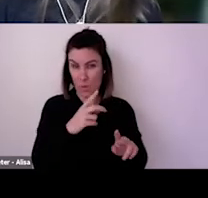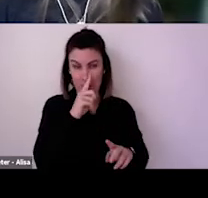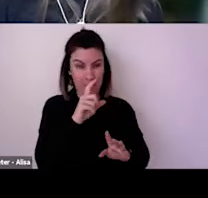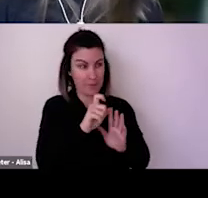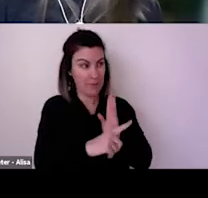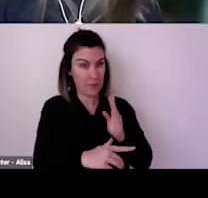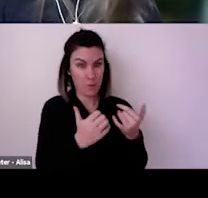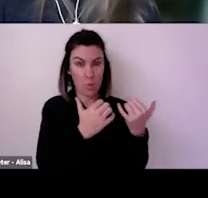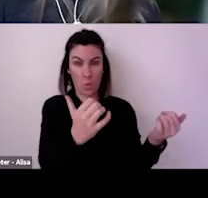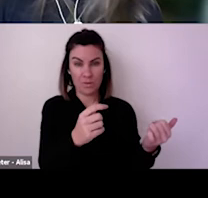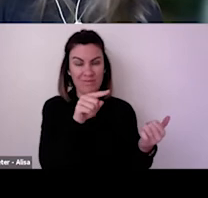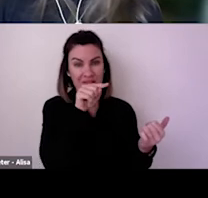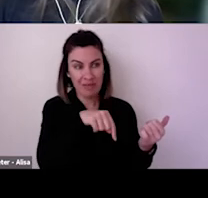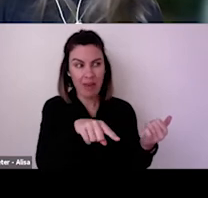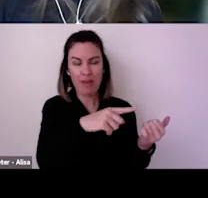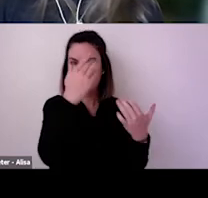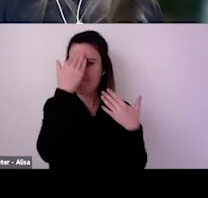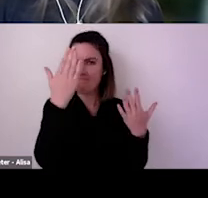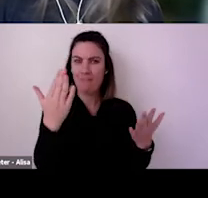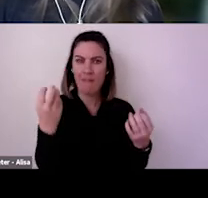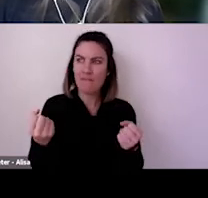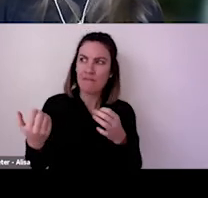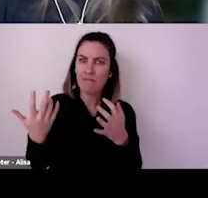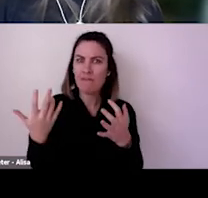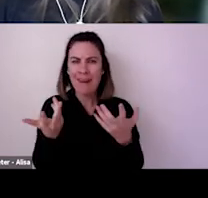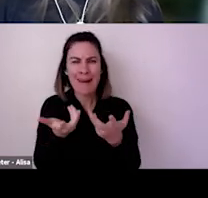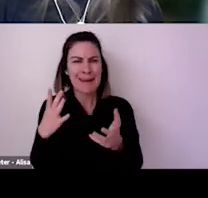of lockdown. But I'm curious, Alan, as to what you think kind of lies ahead and what you think the